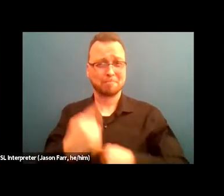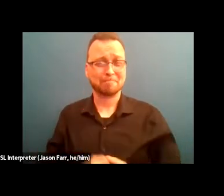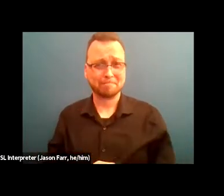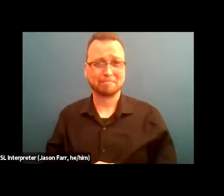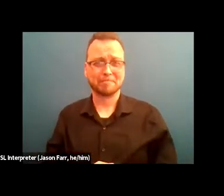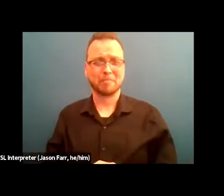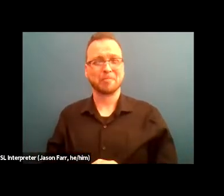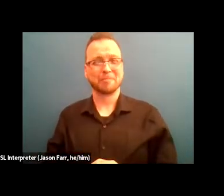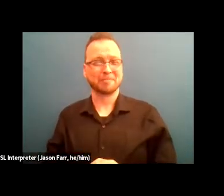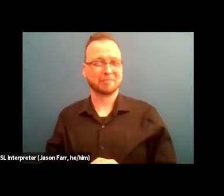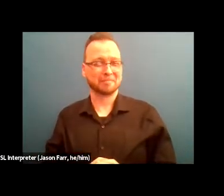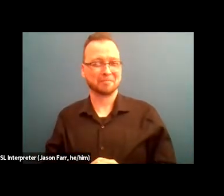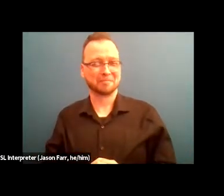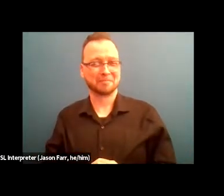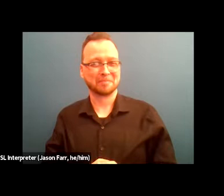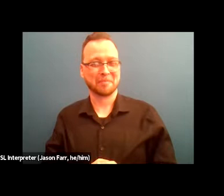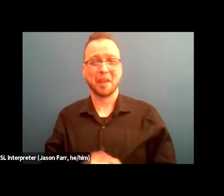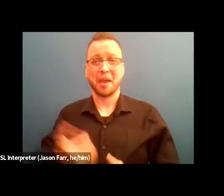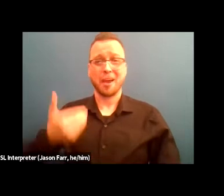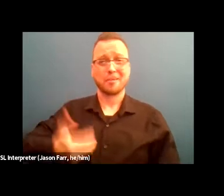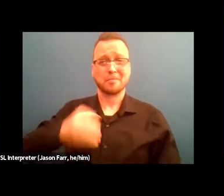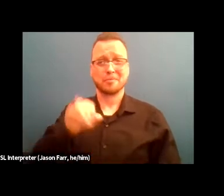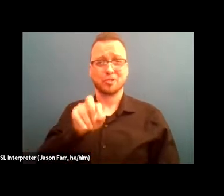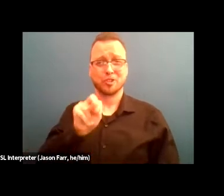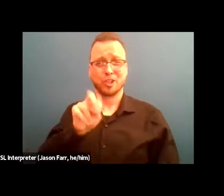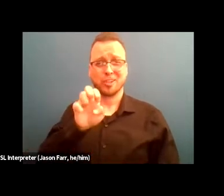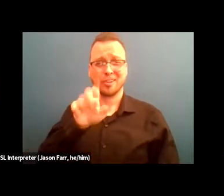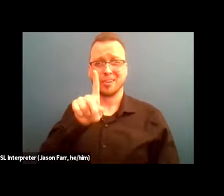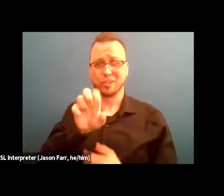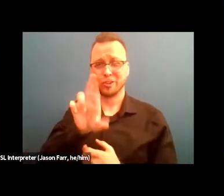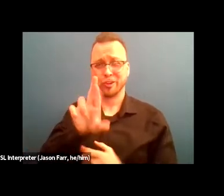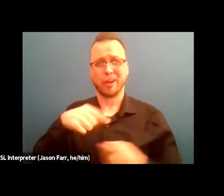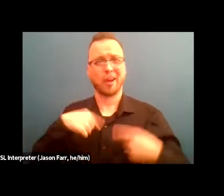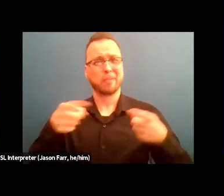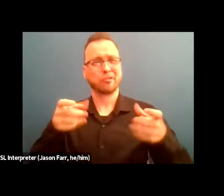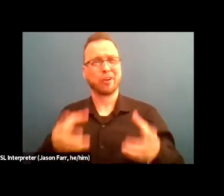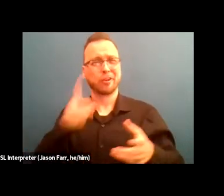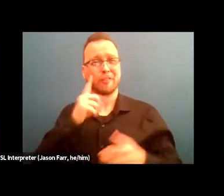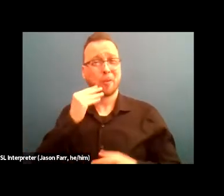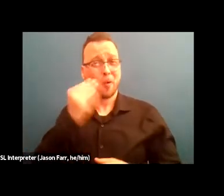We'll go to the next slide. I'm Jen Elder, I'm the director of the Homeless and Housing Resource Center.